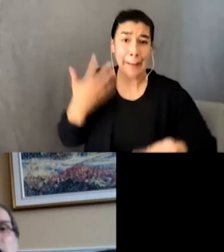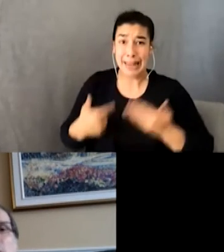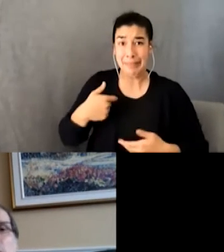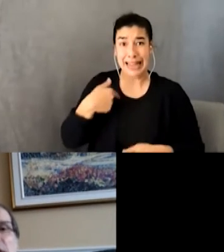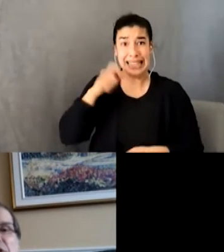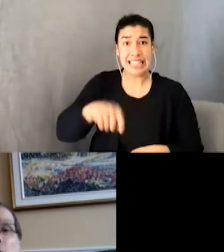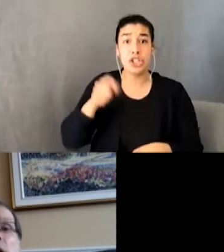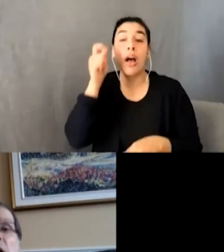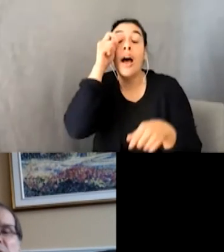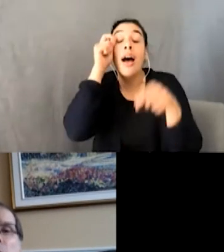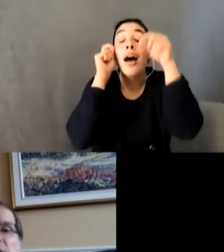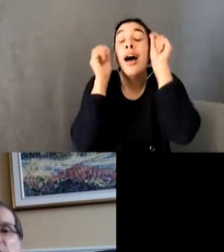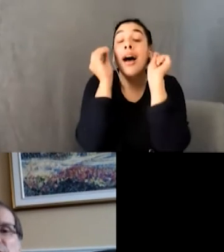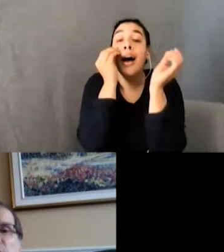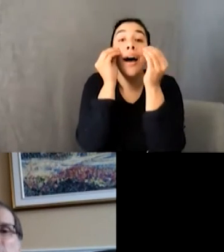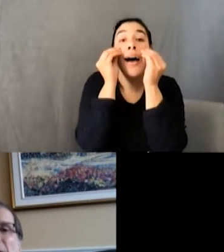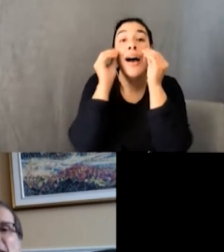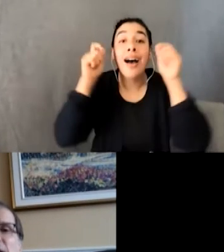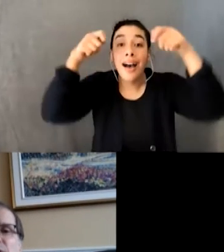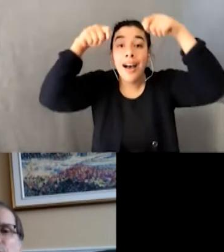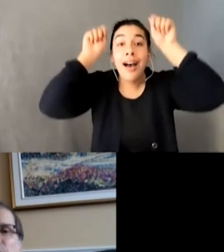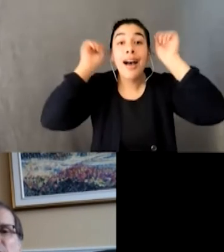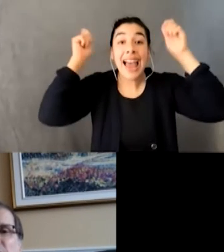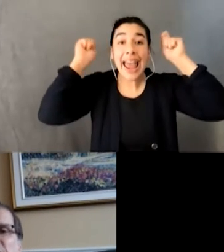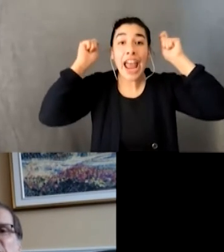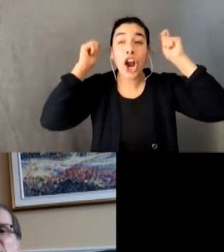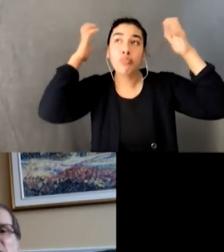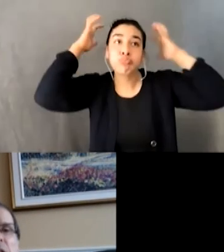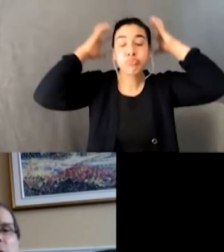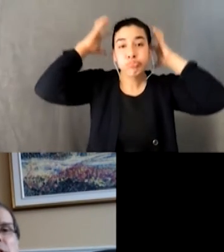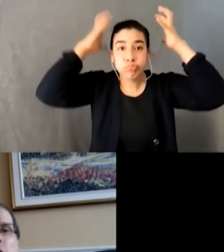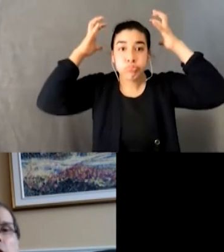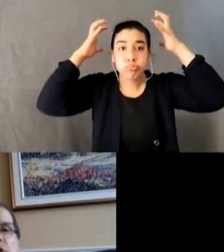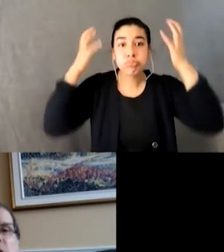One lunch hour, I spotted a few of them hanging in the school field, sitting around a large tree